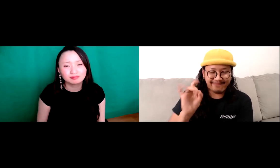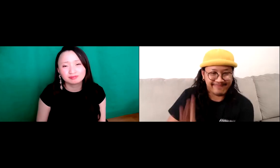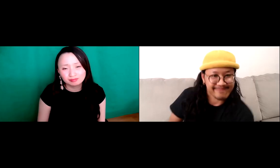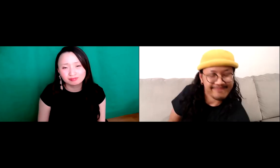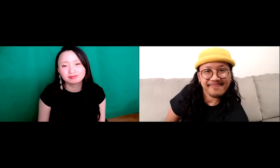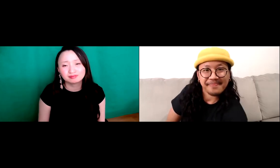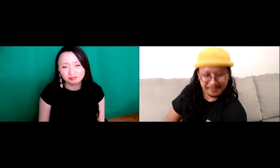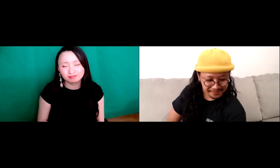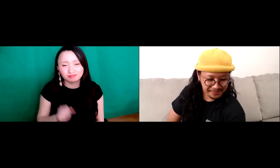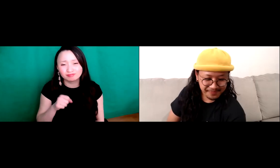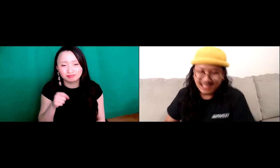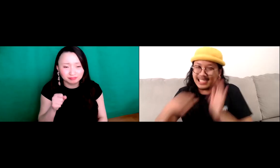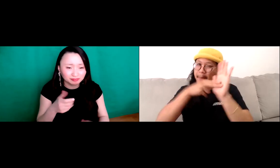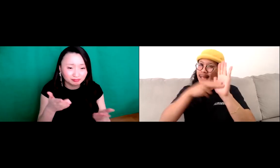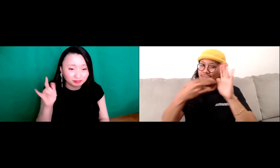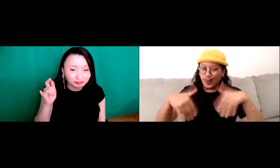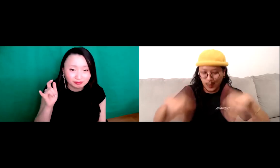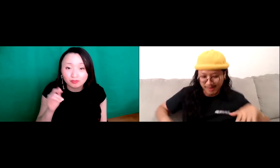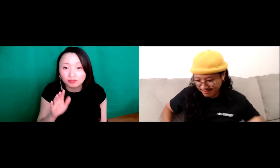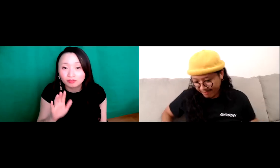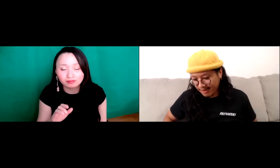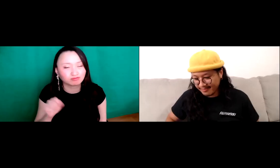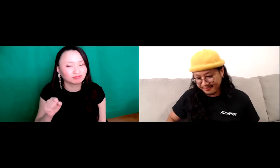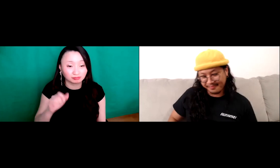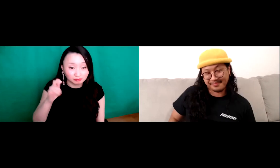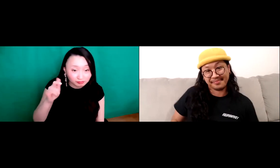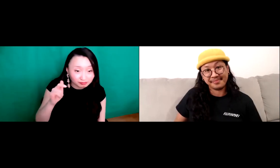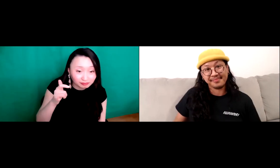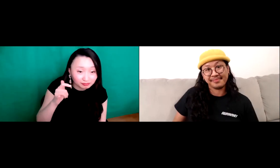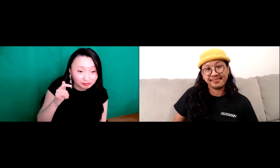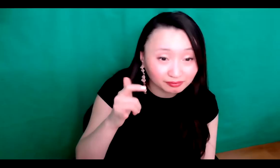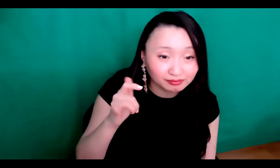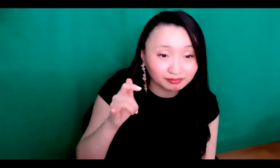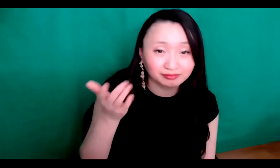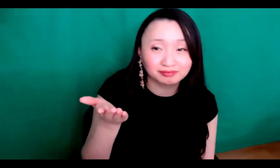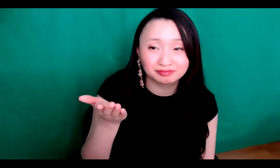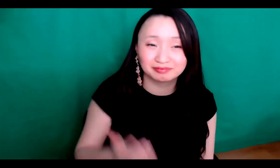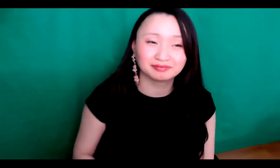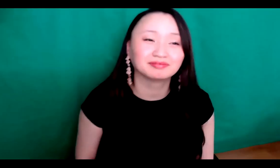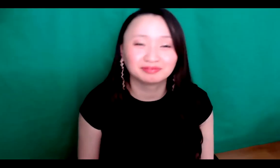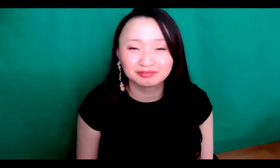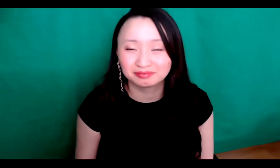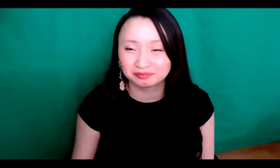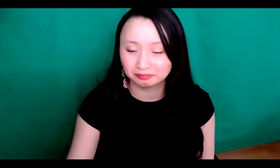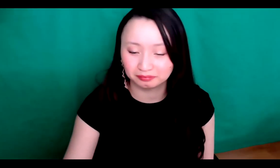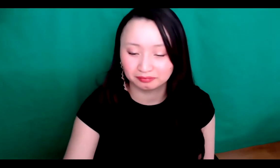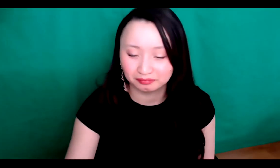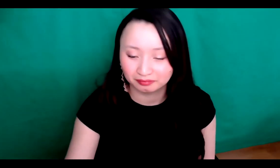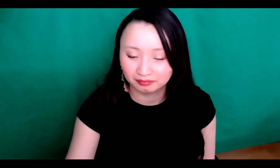individuals like that. So stereotypes yeah that's a challenge.